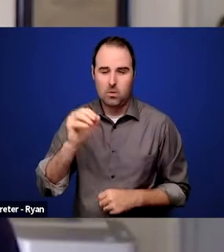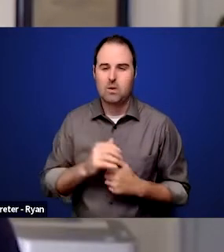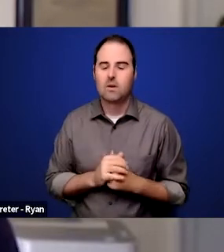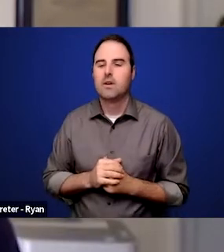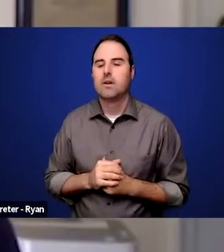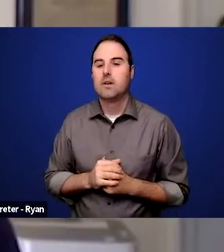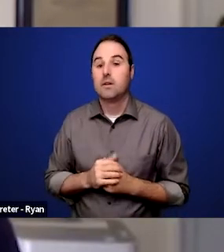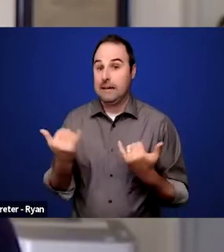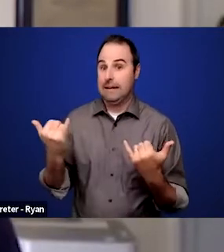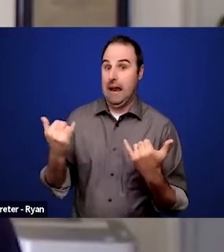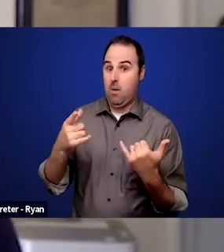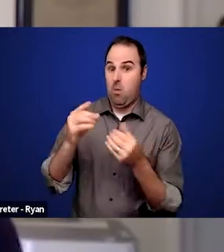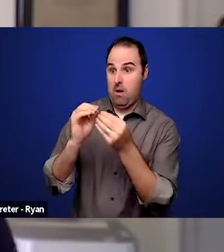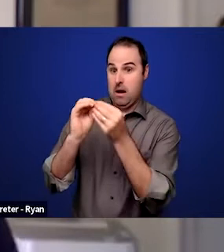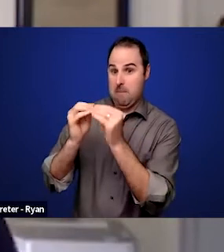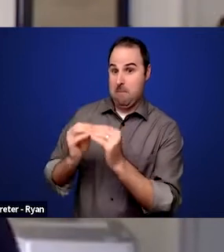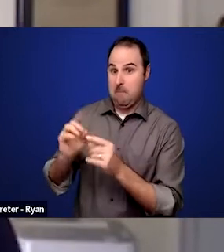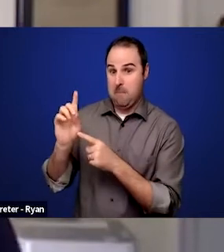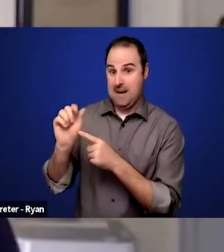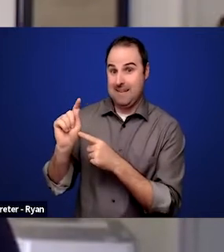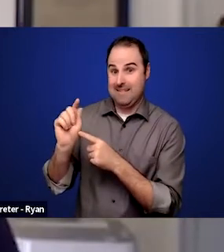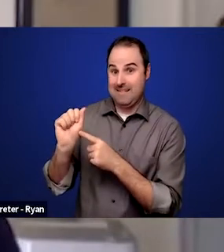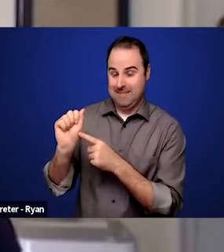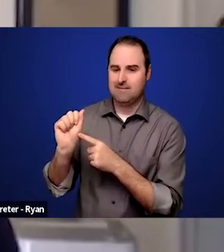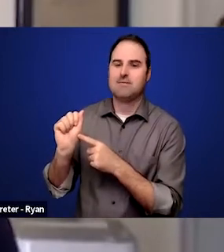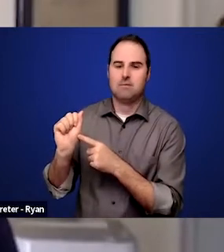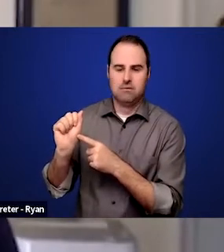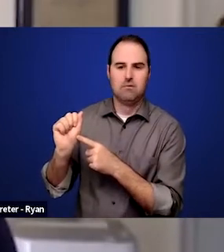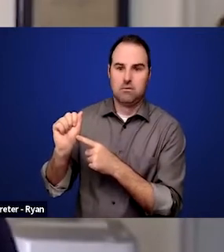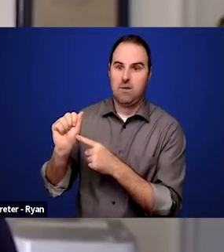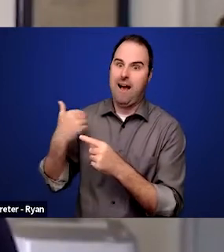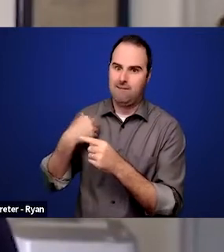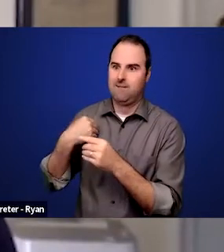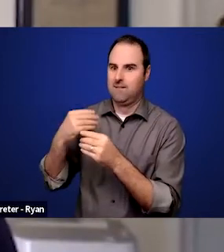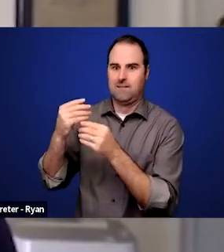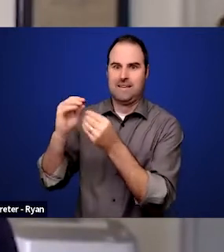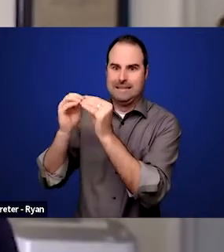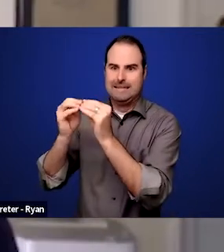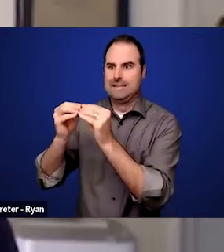we had have an hour getting in COVID, was not available with polio.